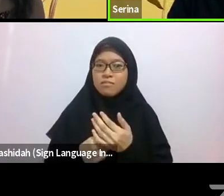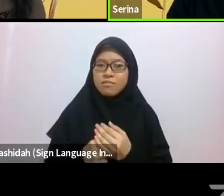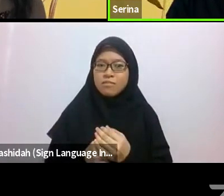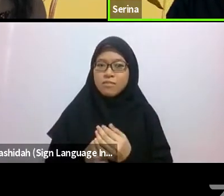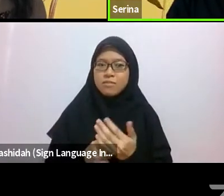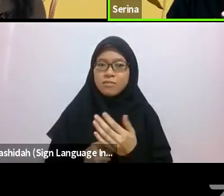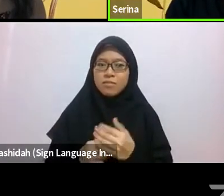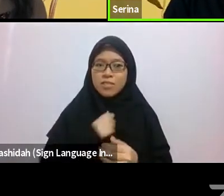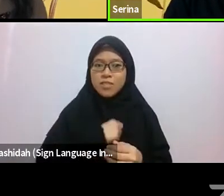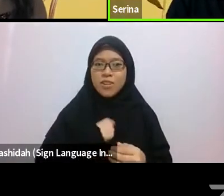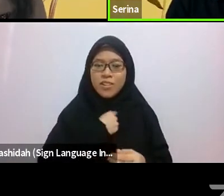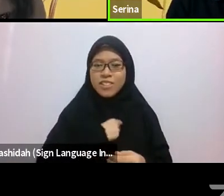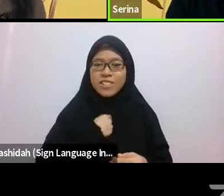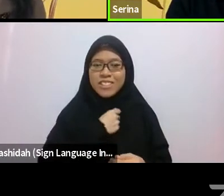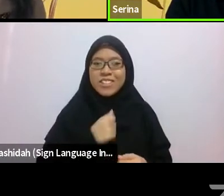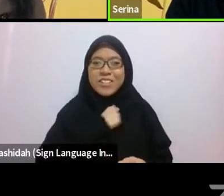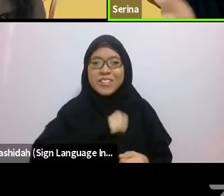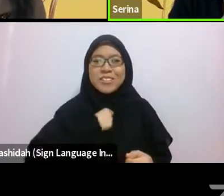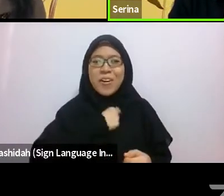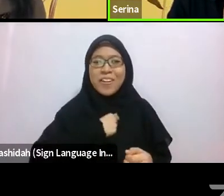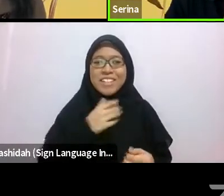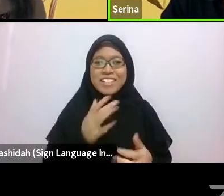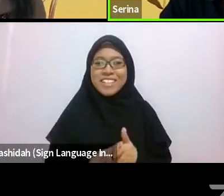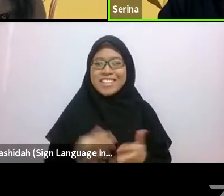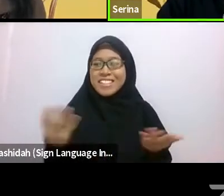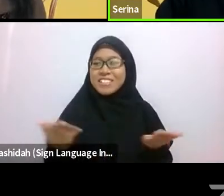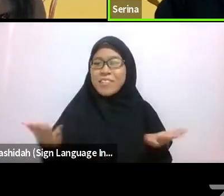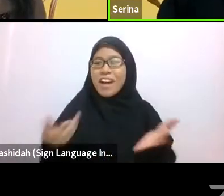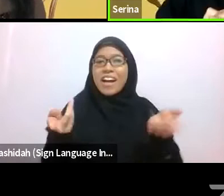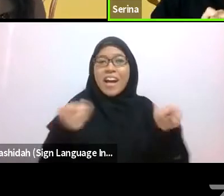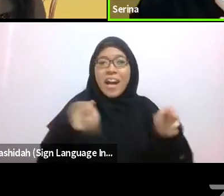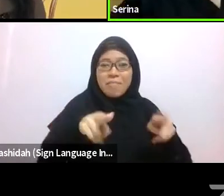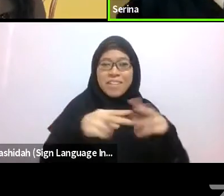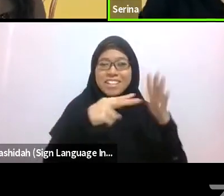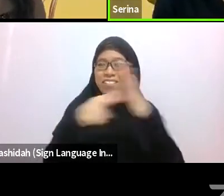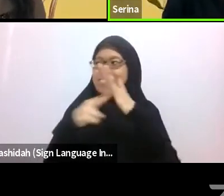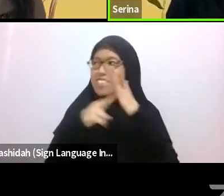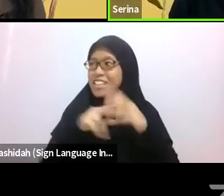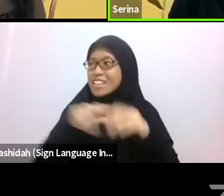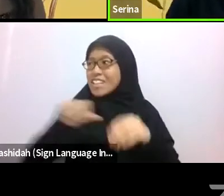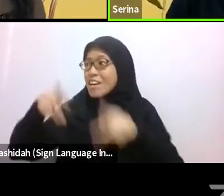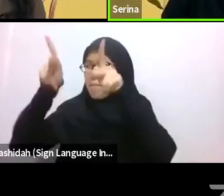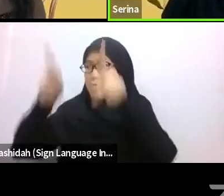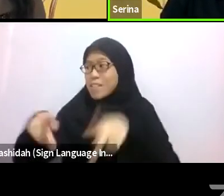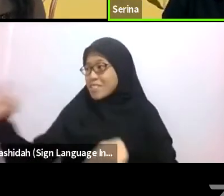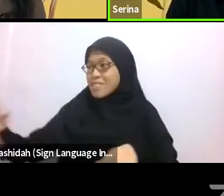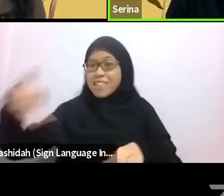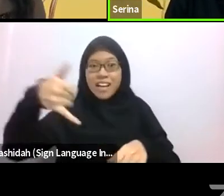Sorry, this is what happens when you’re in a village; somebody just came by and wants to take all the metal rubbish at the back of the house.